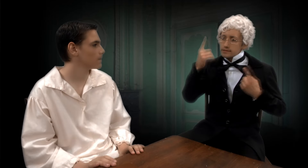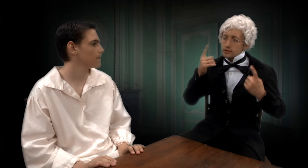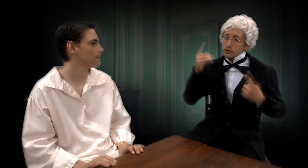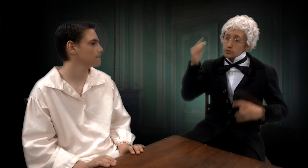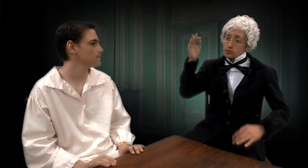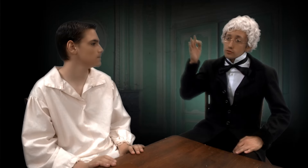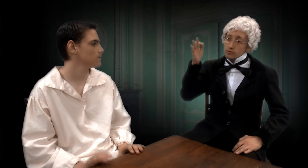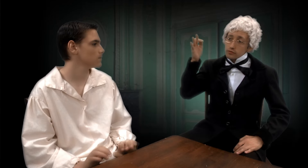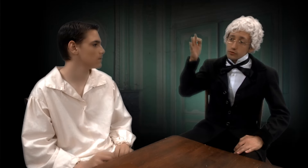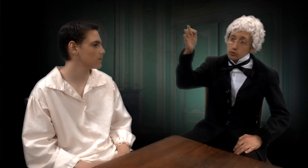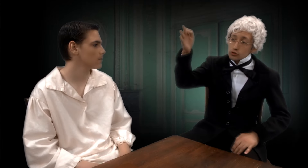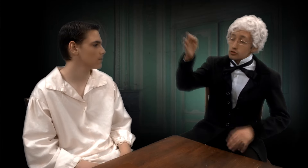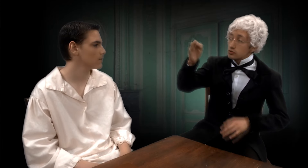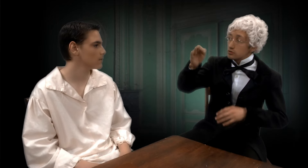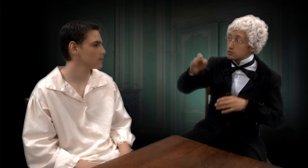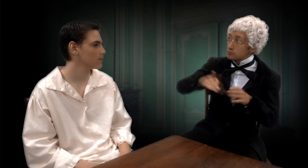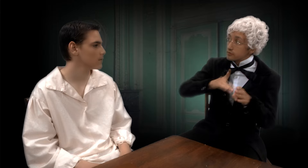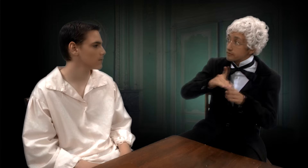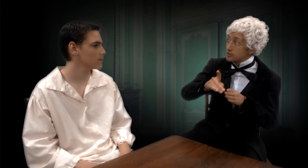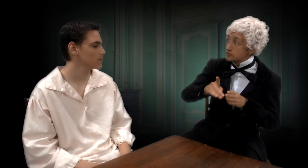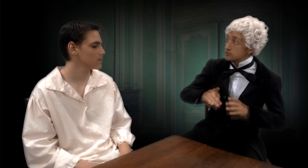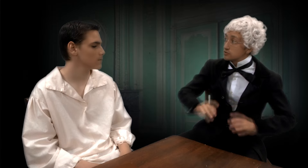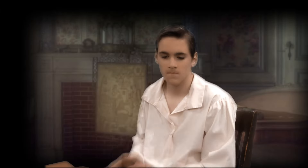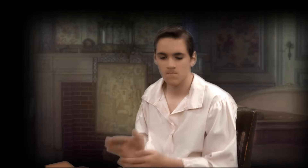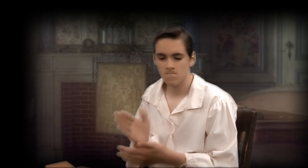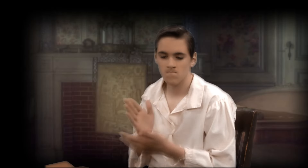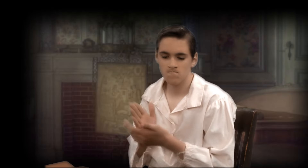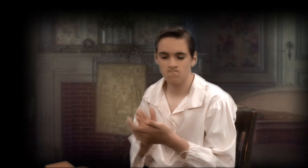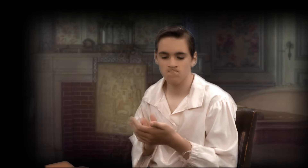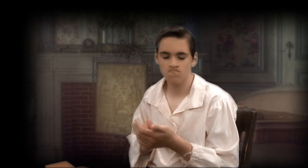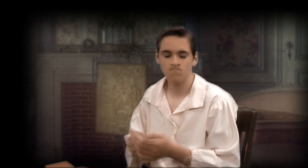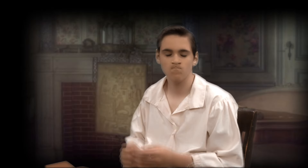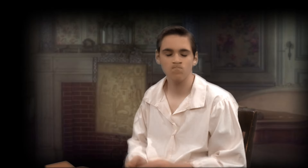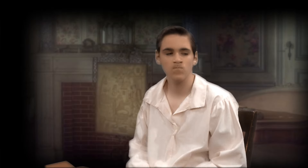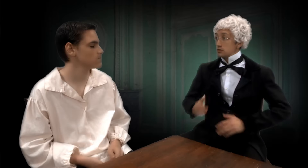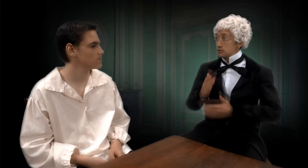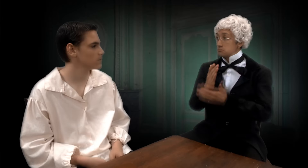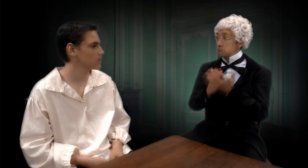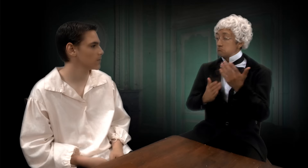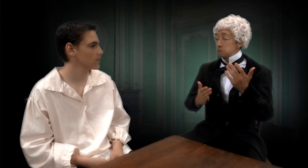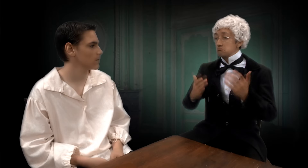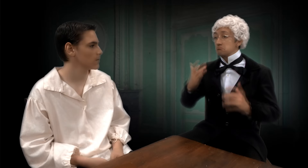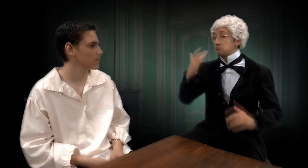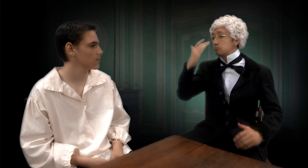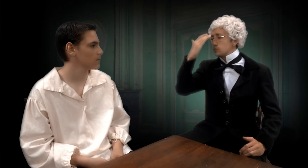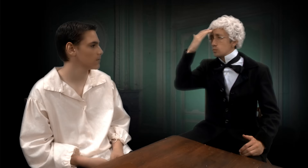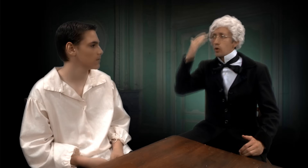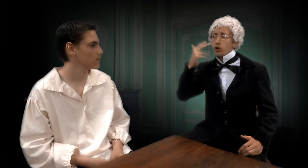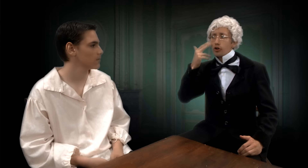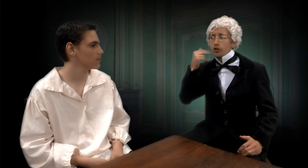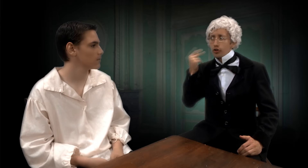Have you been considering your professional future? Some. Some...